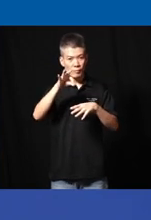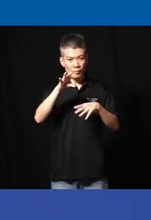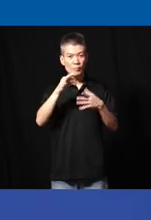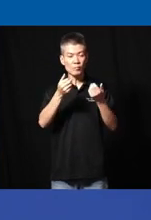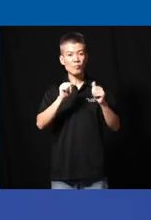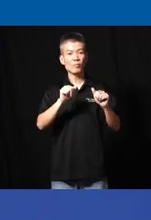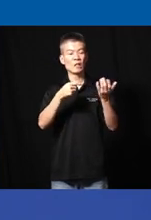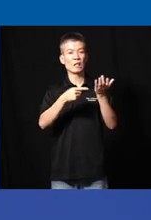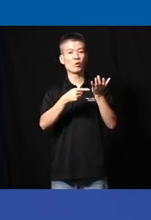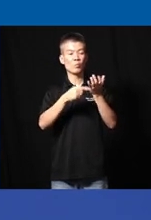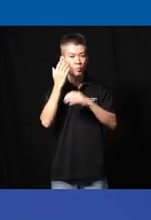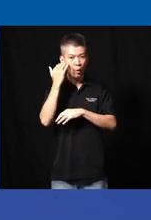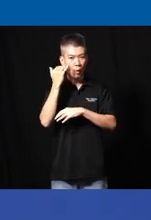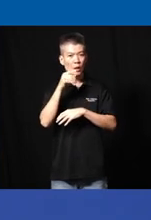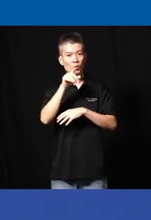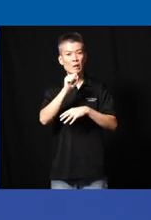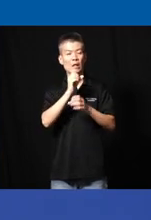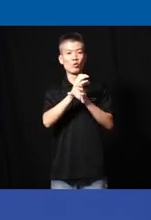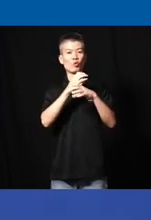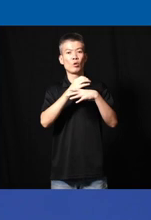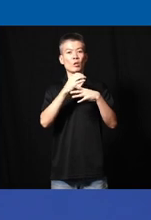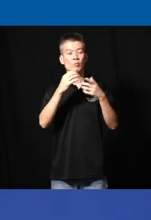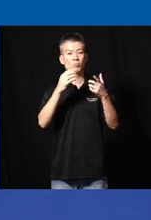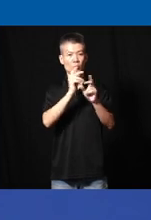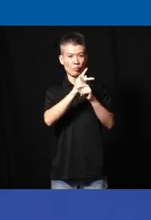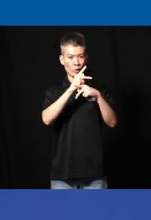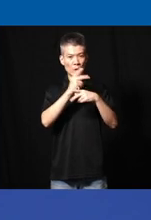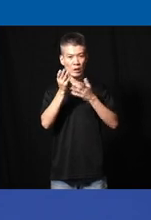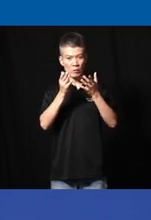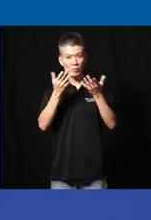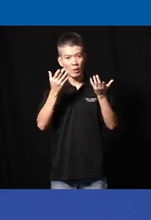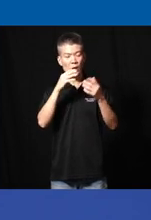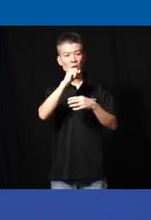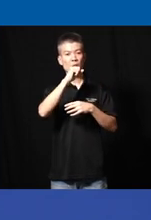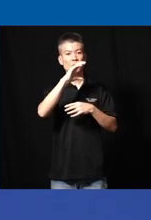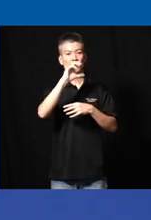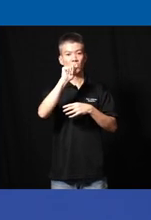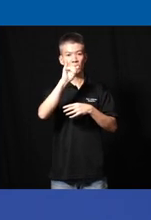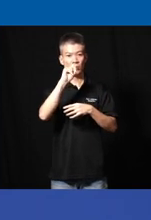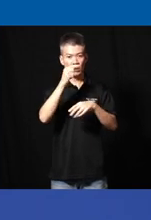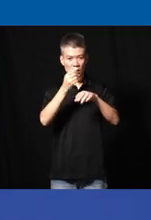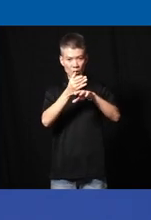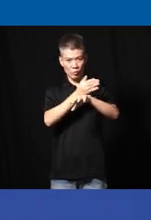technology because then you can create products and services by scale uh improving the price per